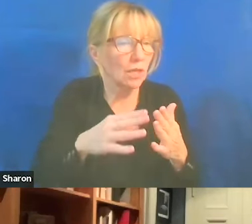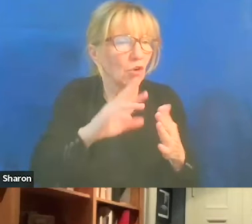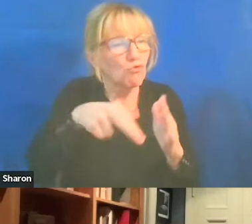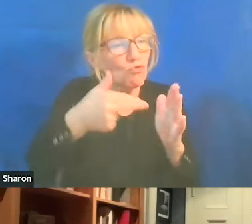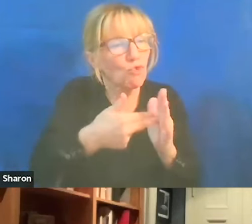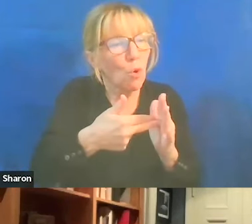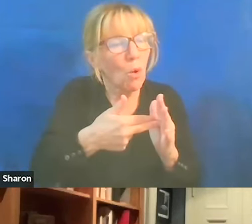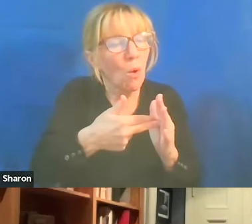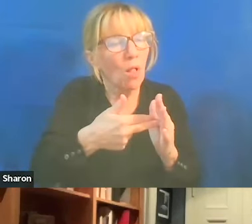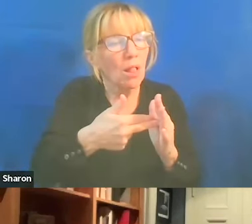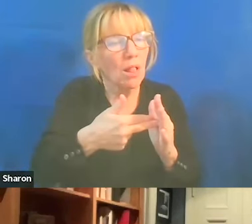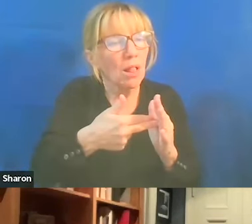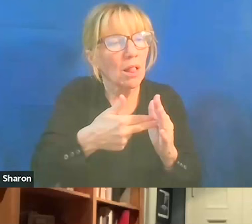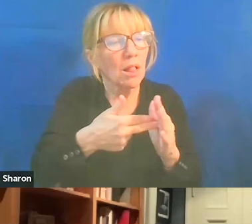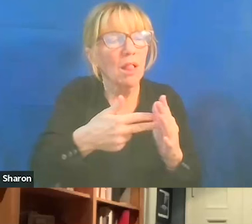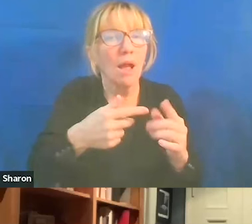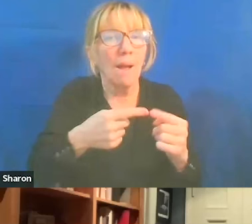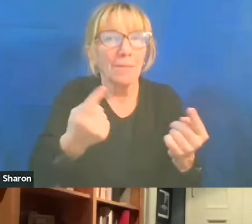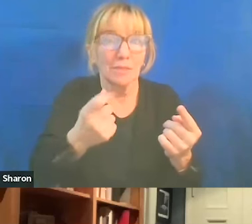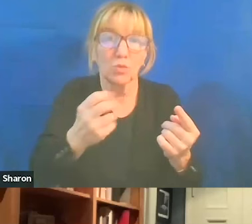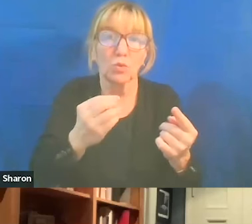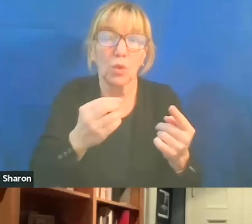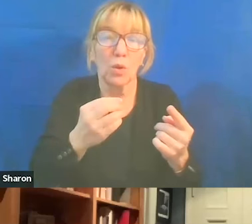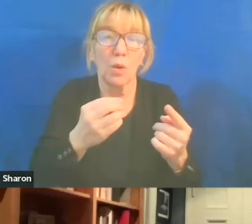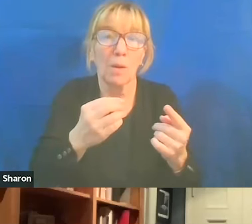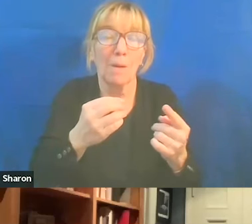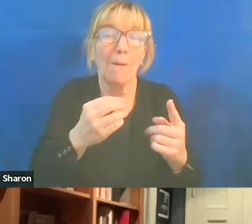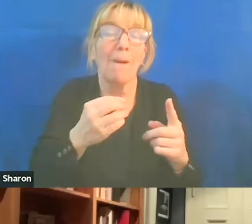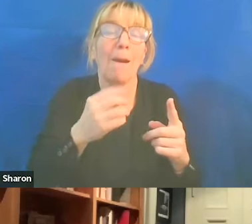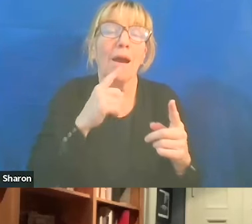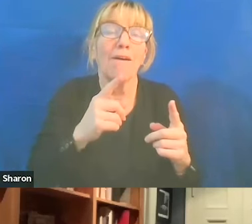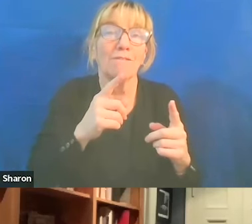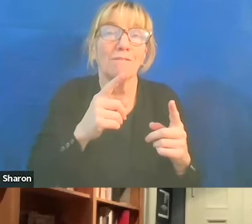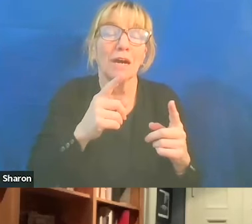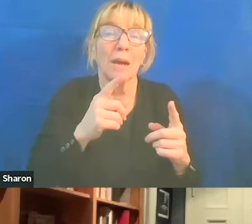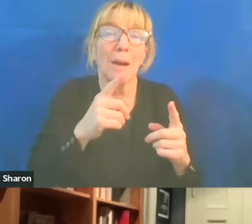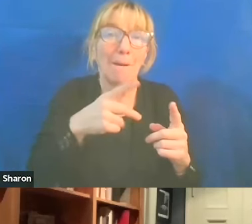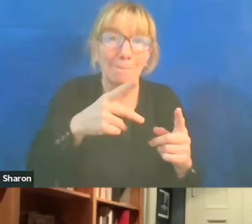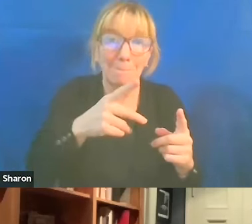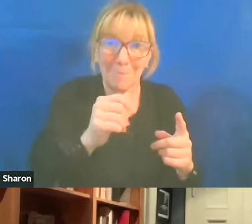that would be an easy one for her. So she gave a Pakistani Muslim, had to be eight weeks faithfully